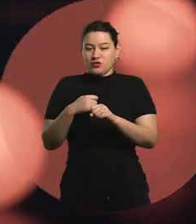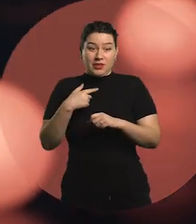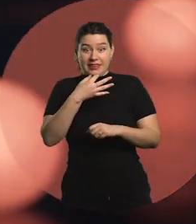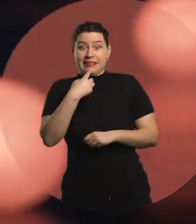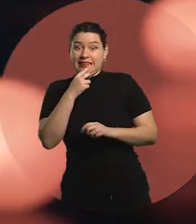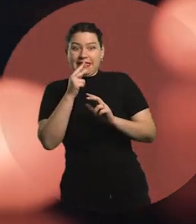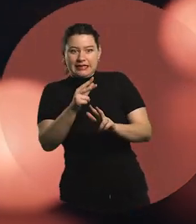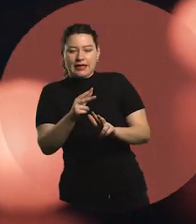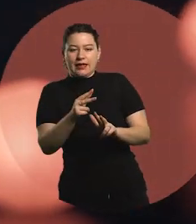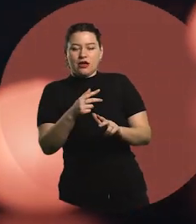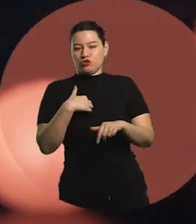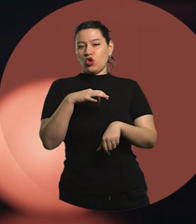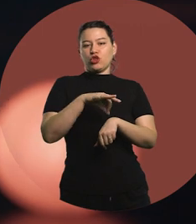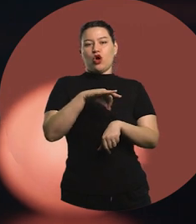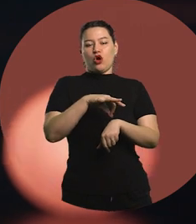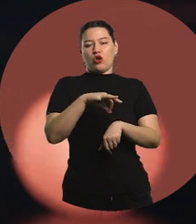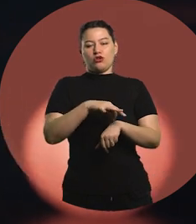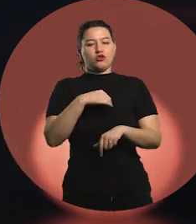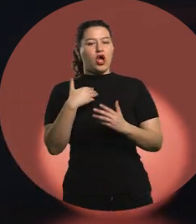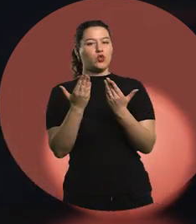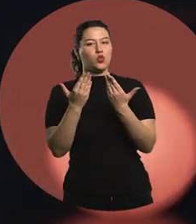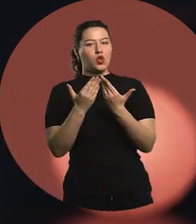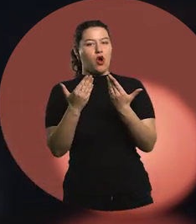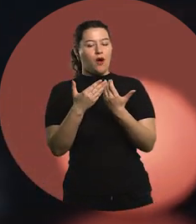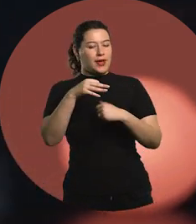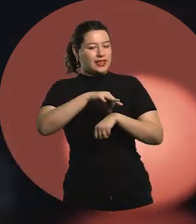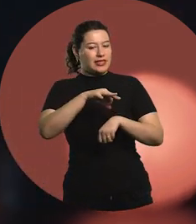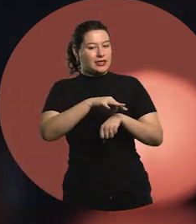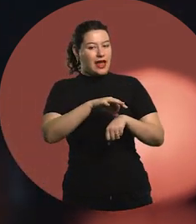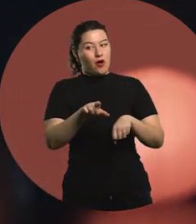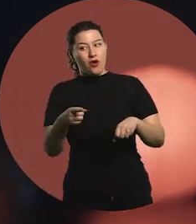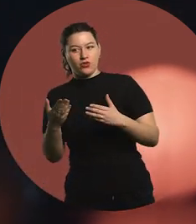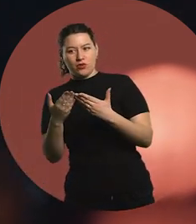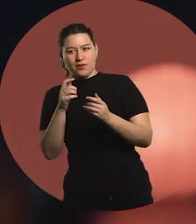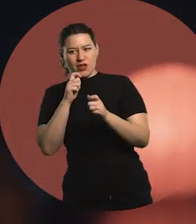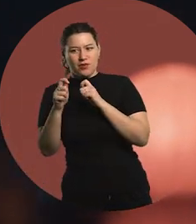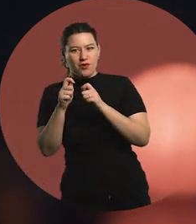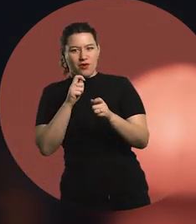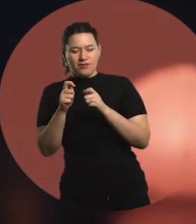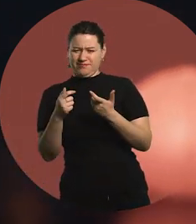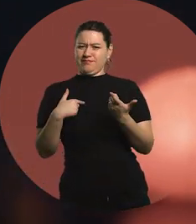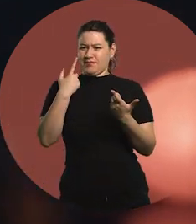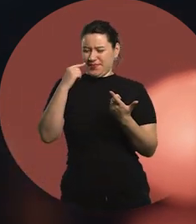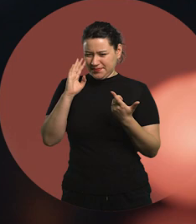"Doctor, medicine and journalism", and my parents would tell everyone